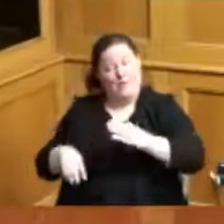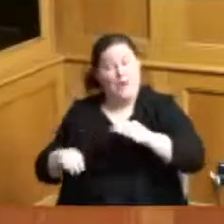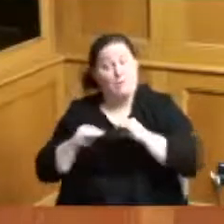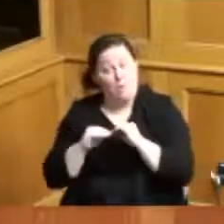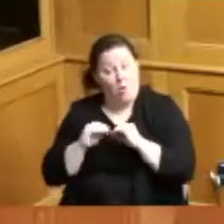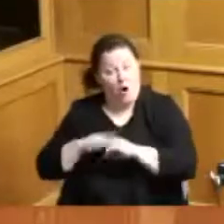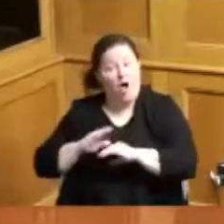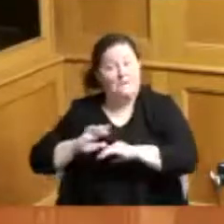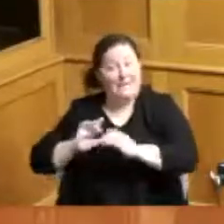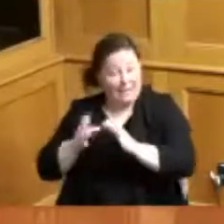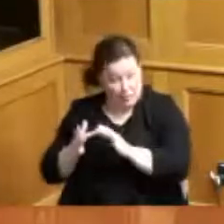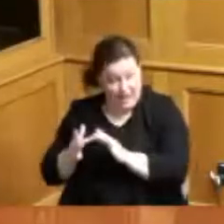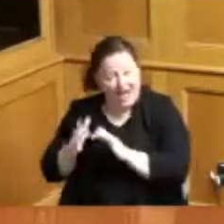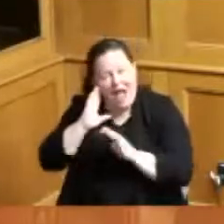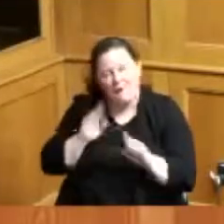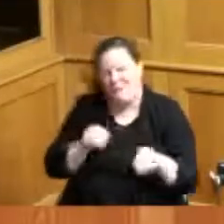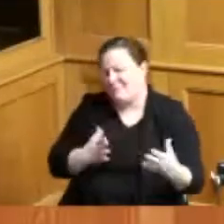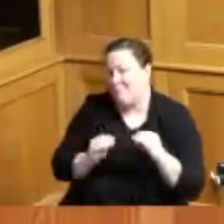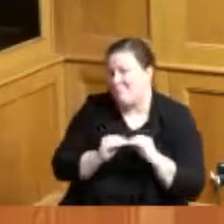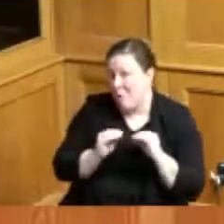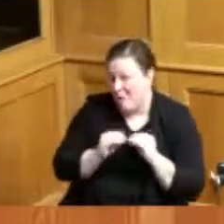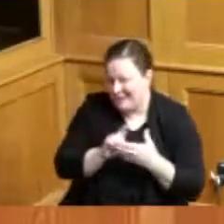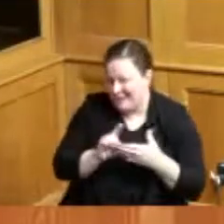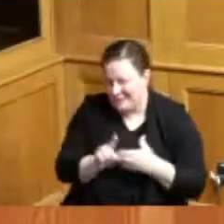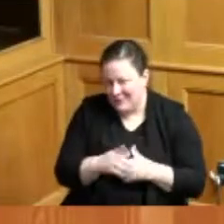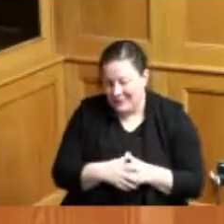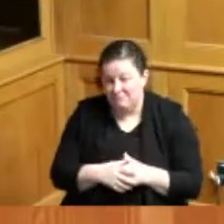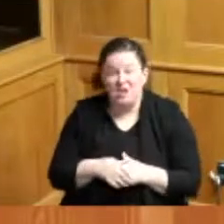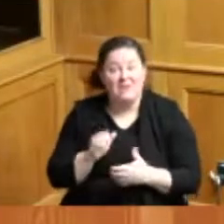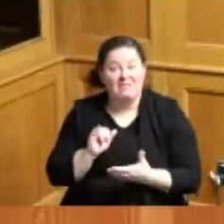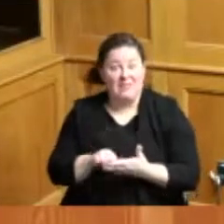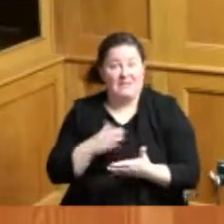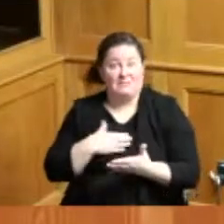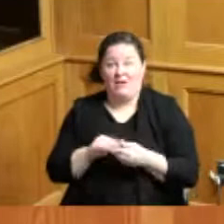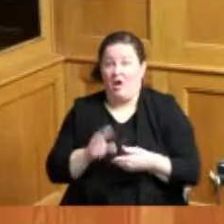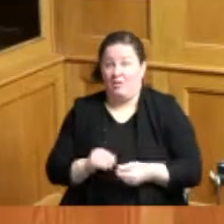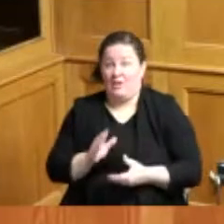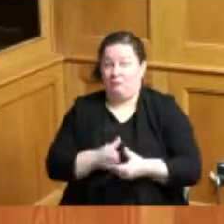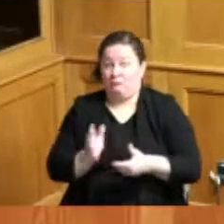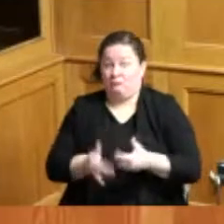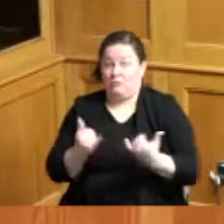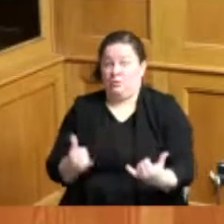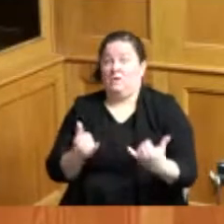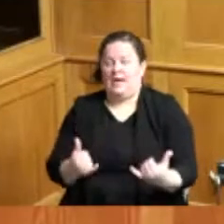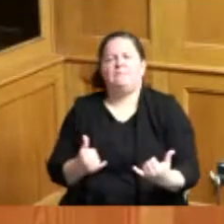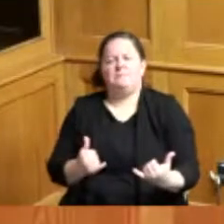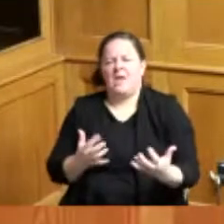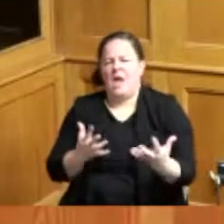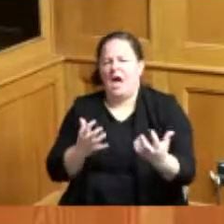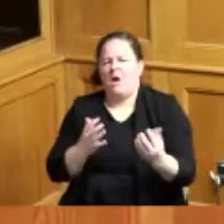so that will end my comments for today I did want to mention that I was at the free store